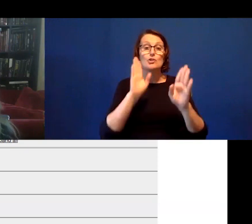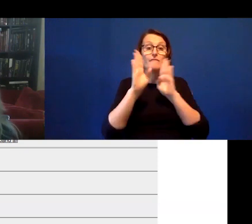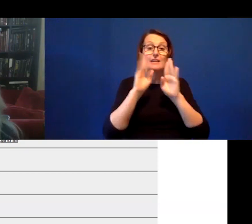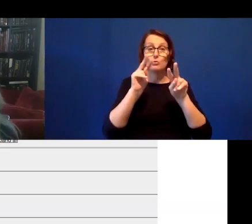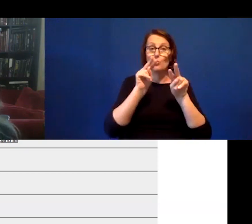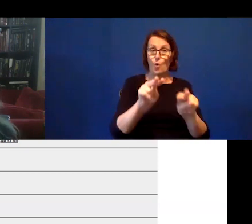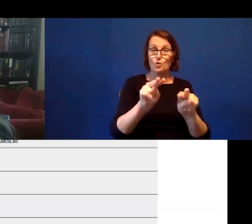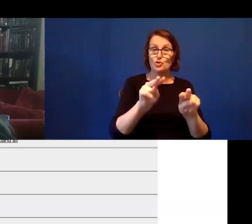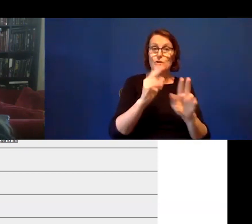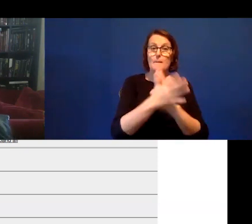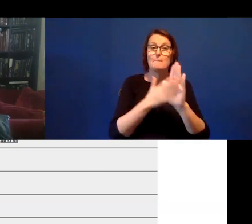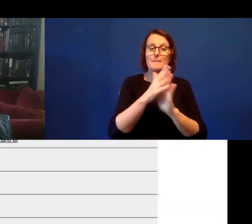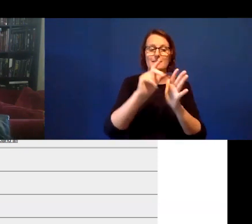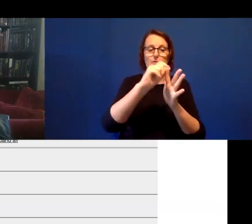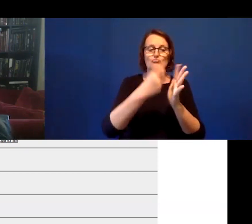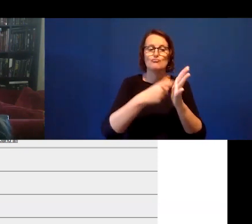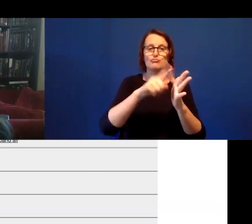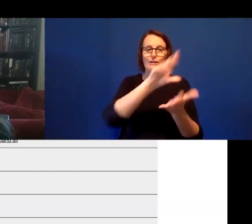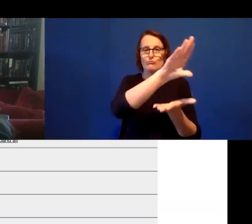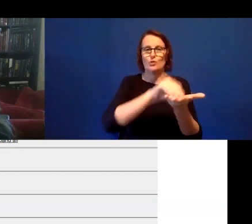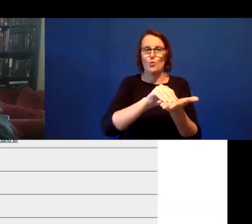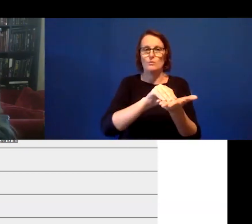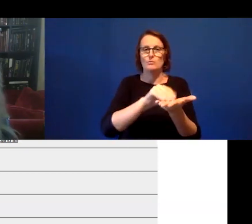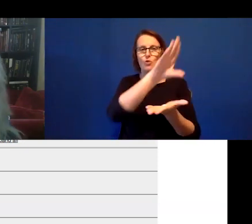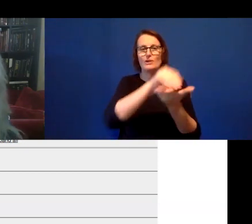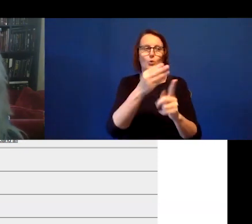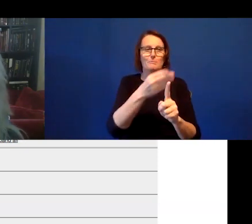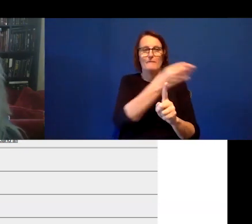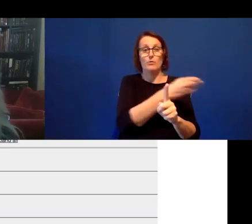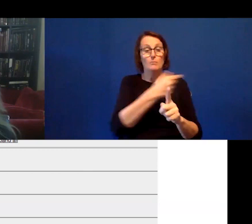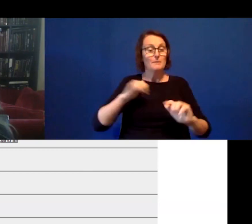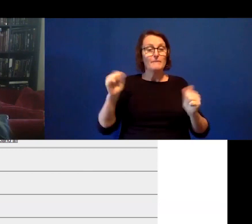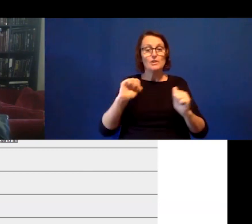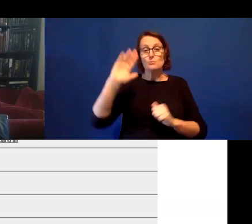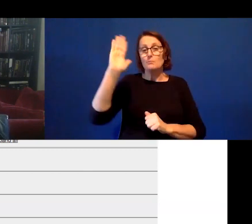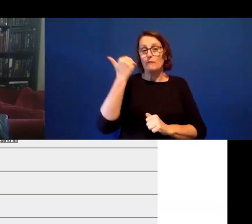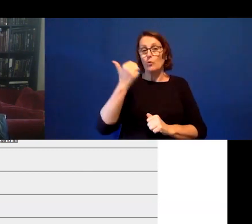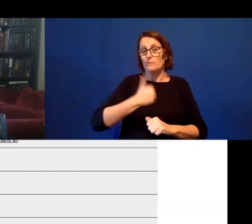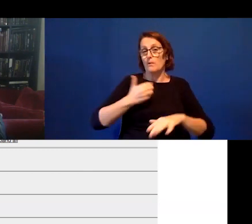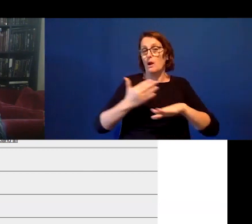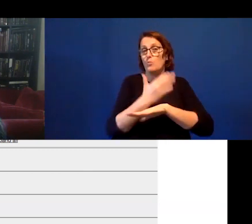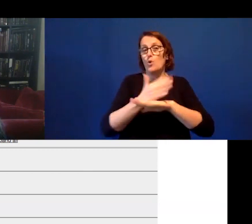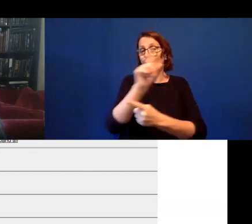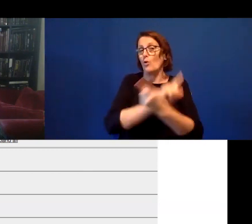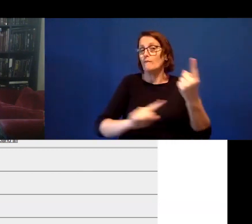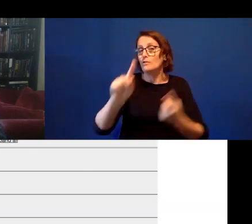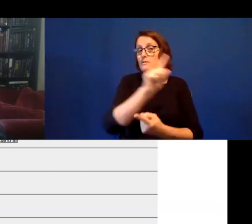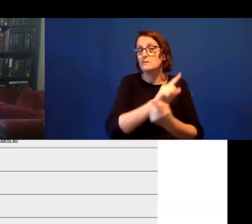they prerecorded the sessions. I have done this before in my own online conferences. And I recommend this.